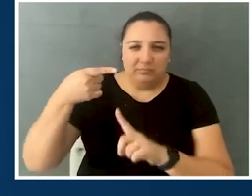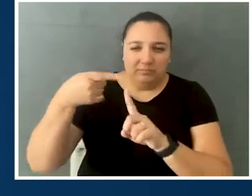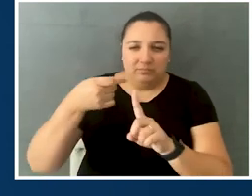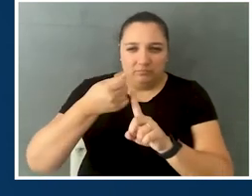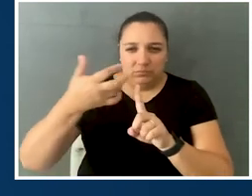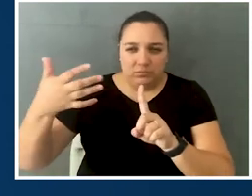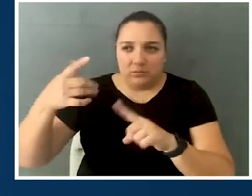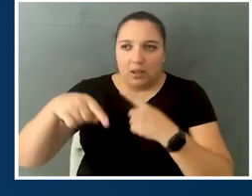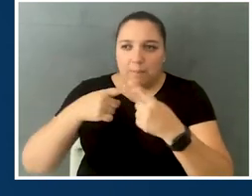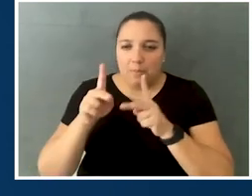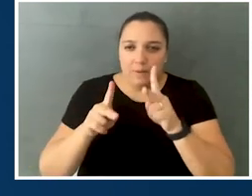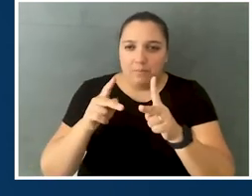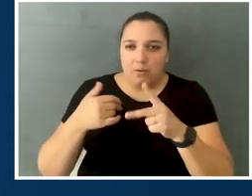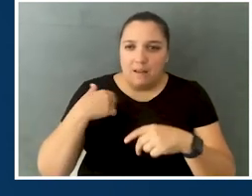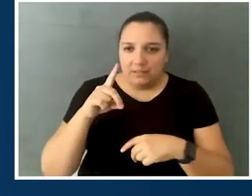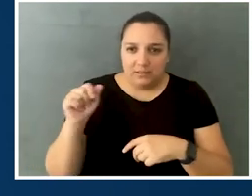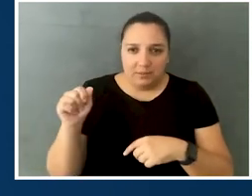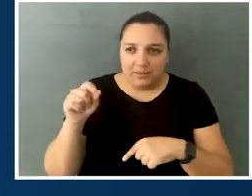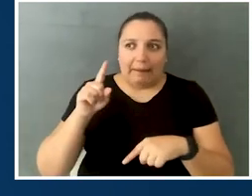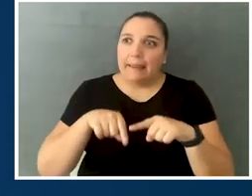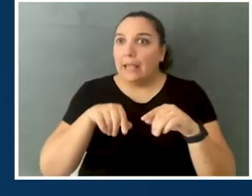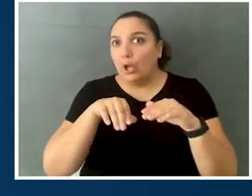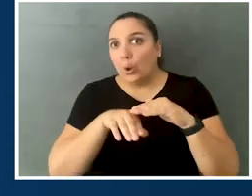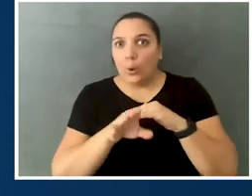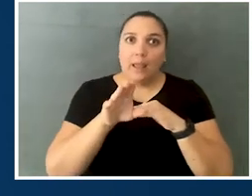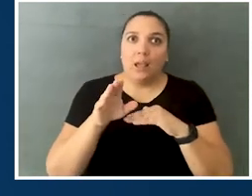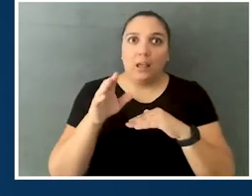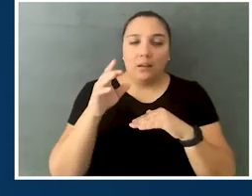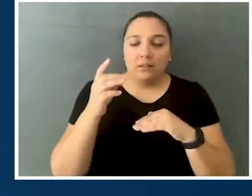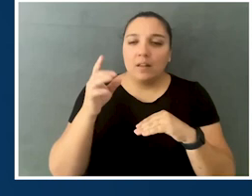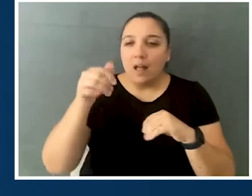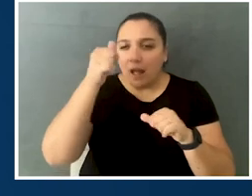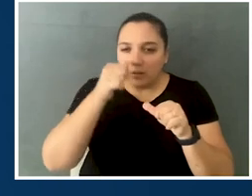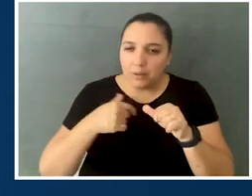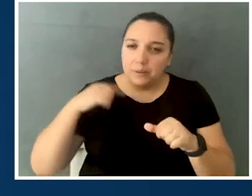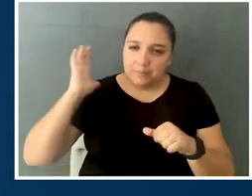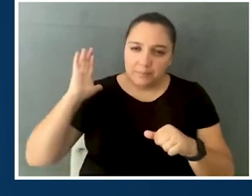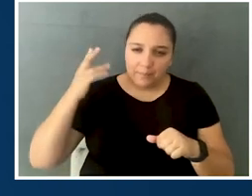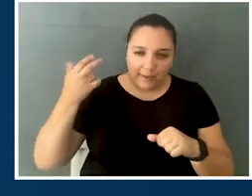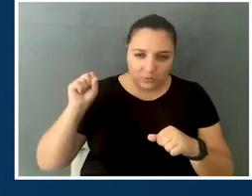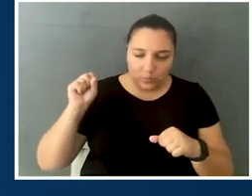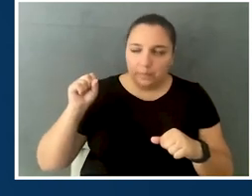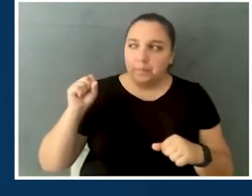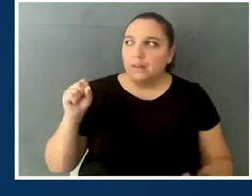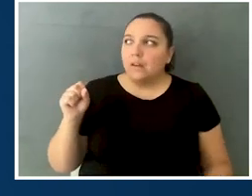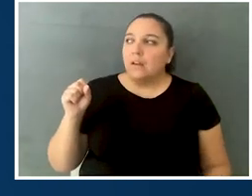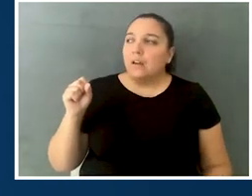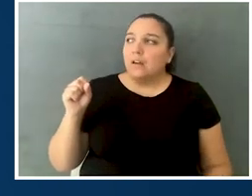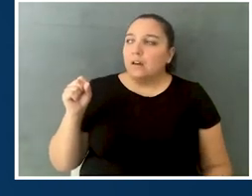a little more about the, you know, people with disabilities not coming because the place isn't accessible. So, when I was in high school, actually,